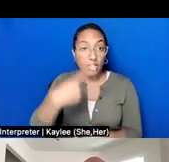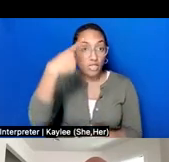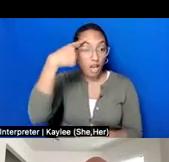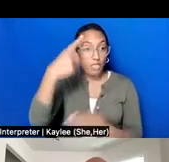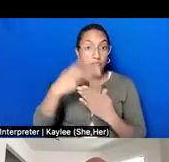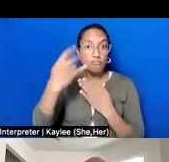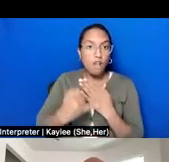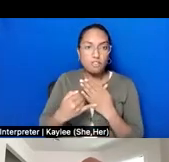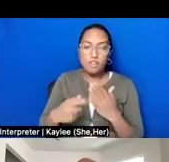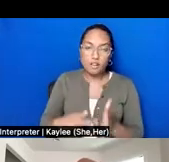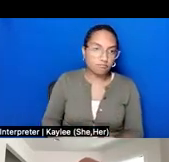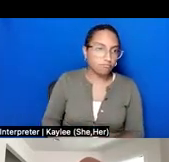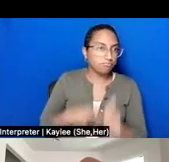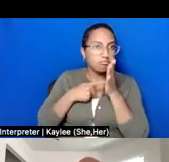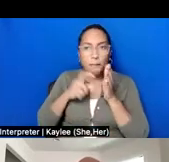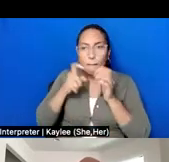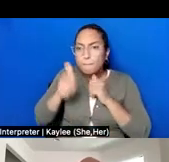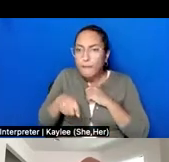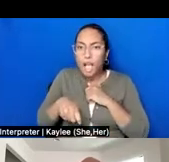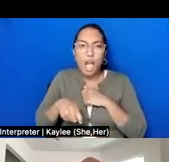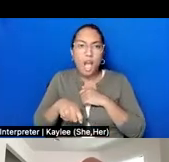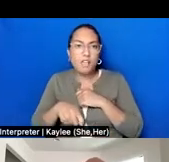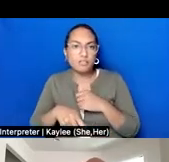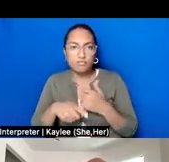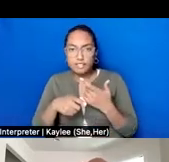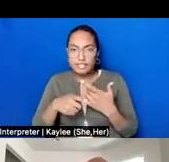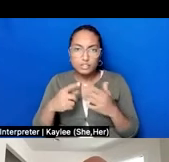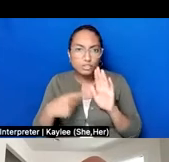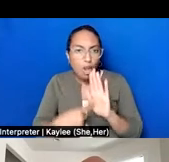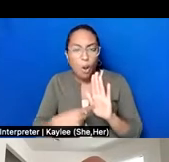counter that, that alone was not enough to convince people to share their stories with